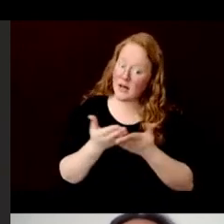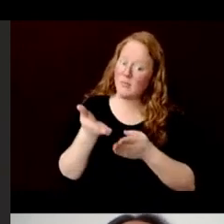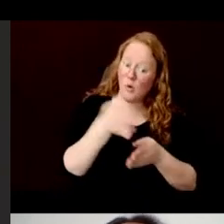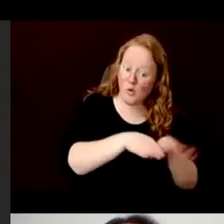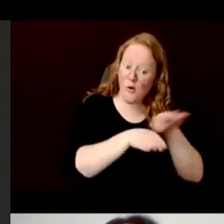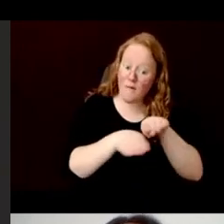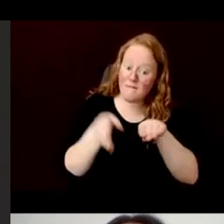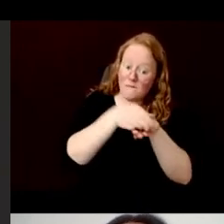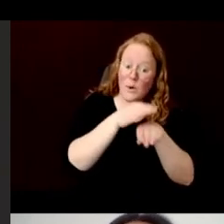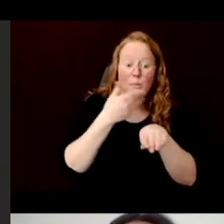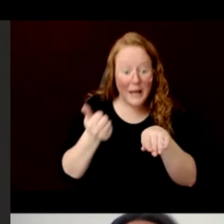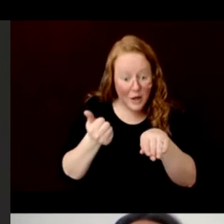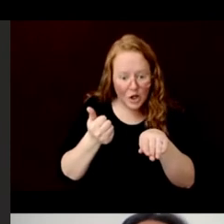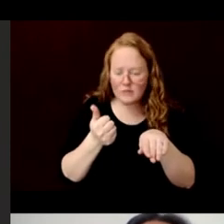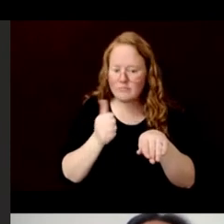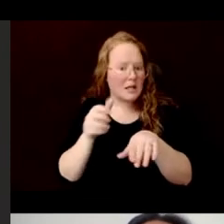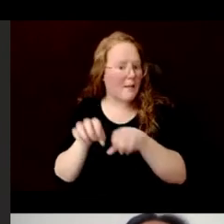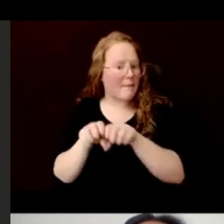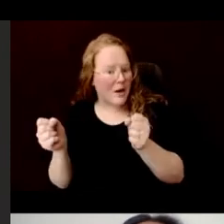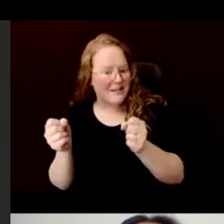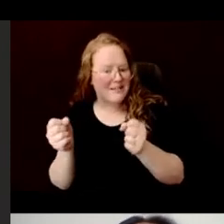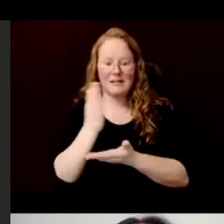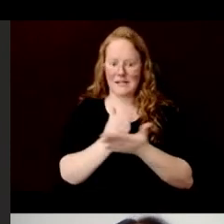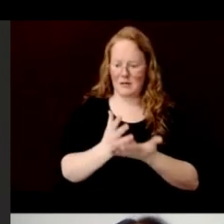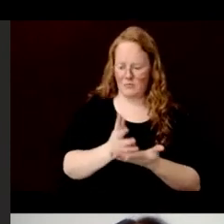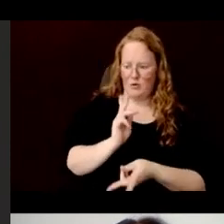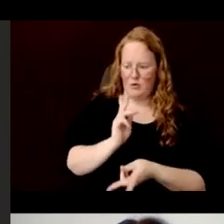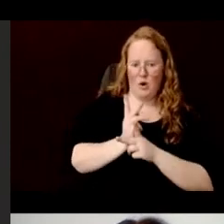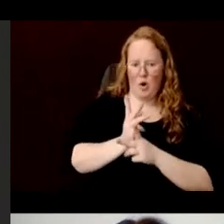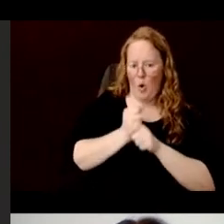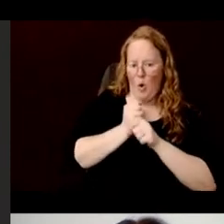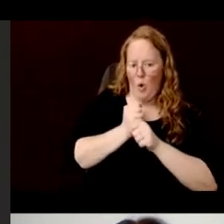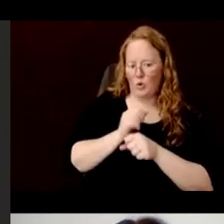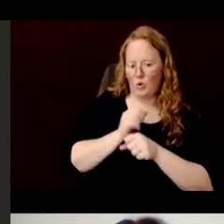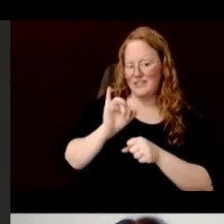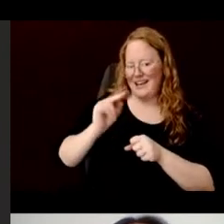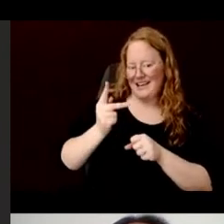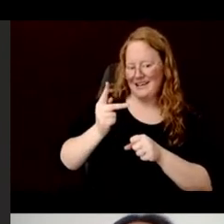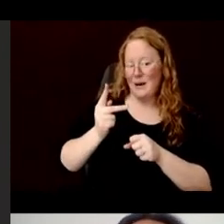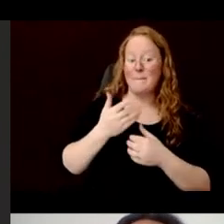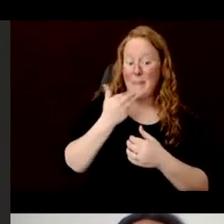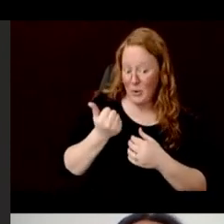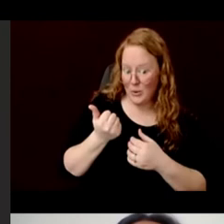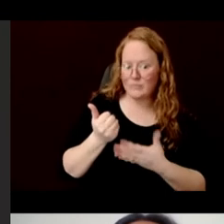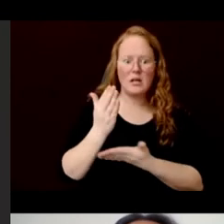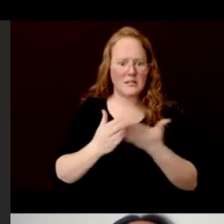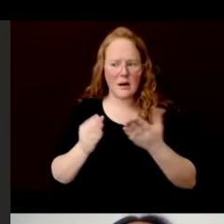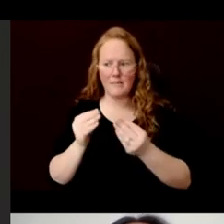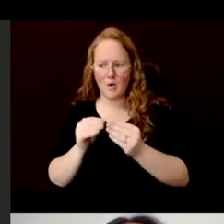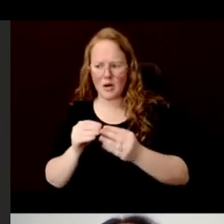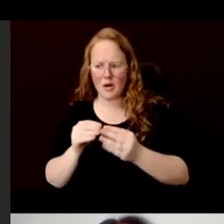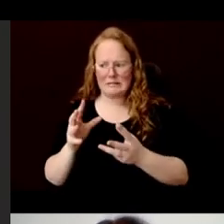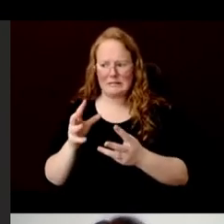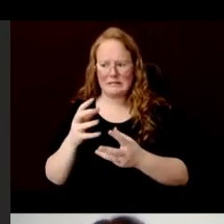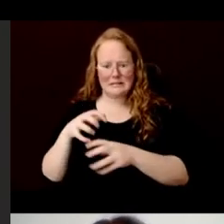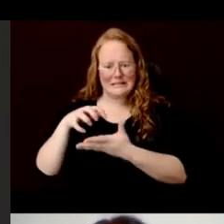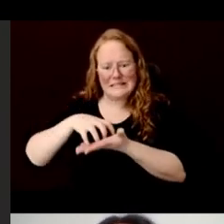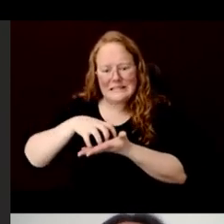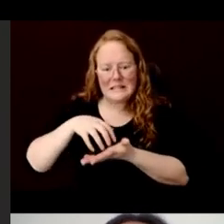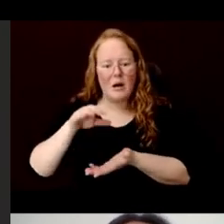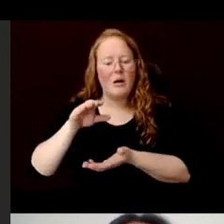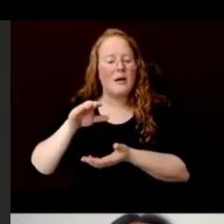Some will retain ink better than others. Some will be more brittle and crack, and others will be more pliable over time.